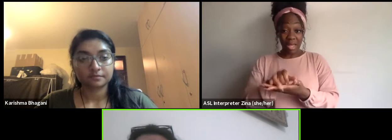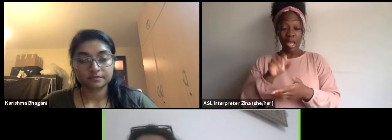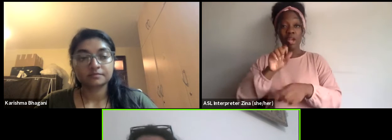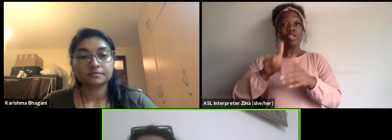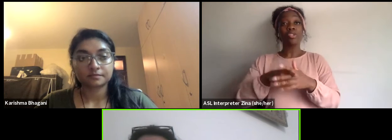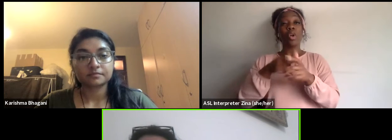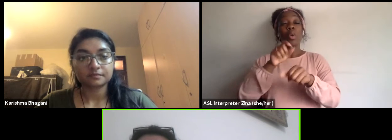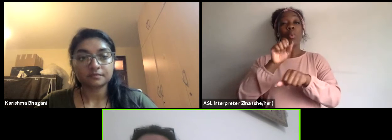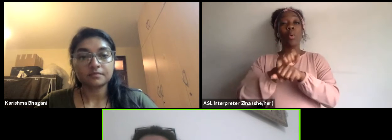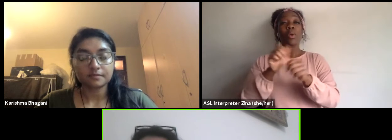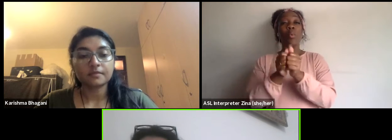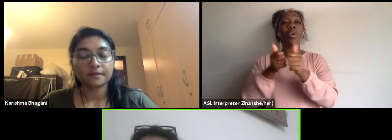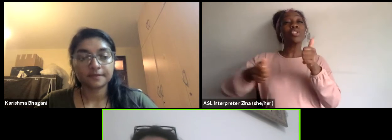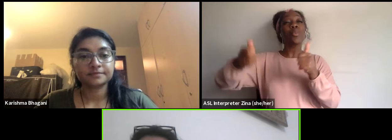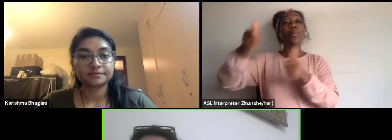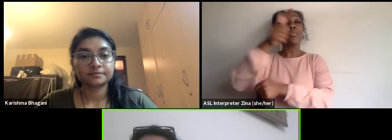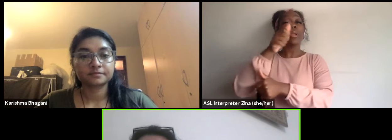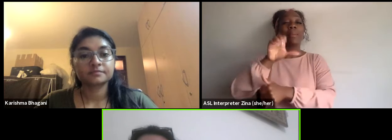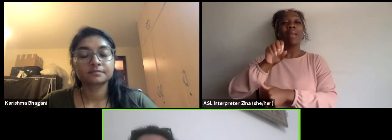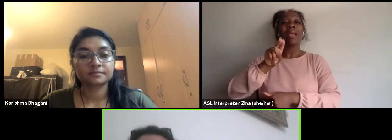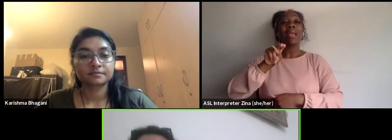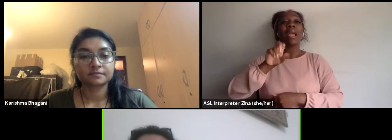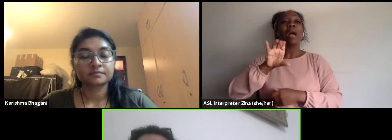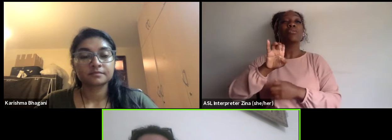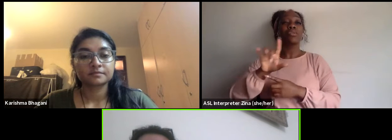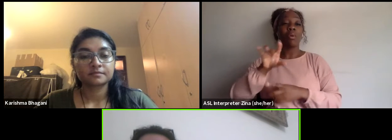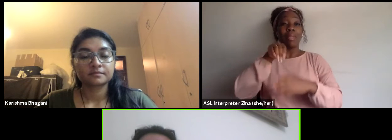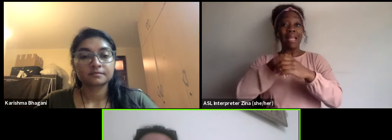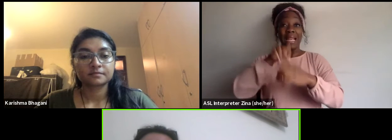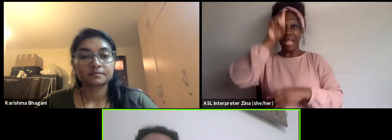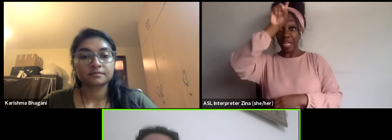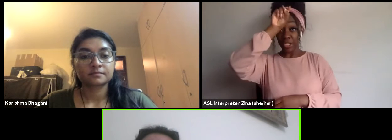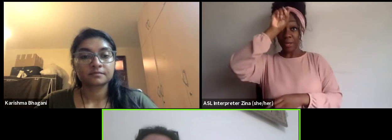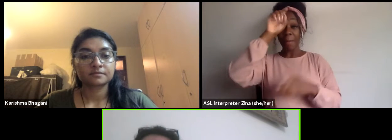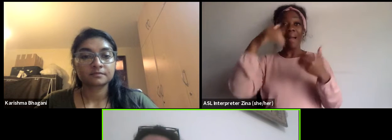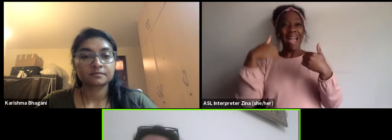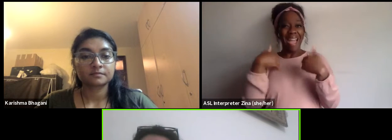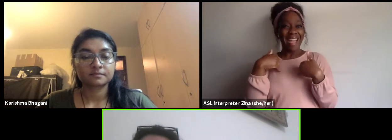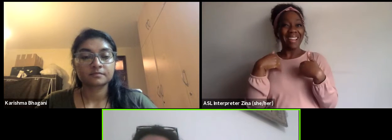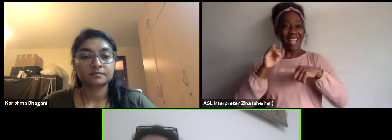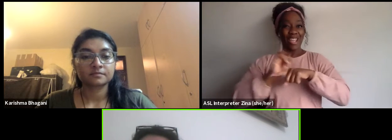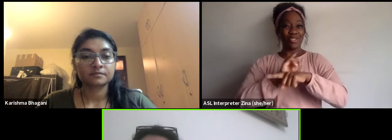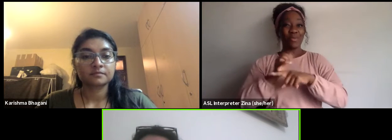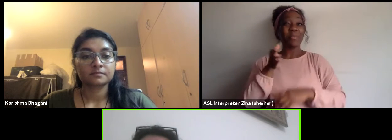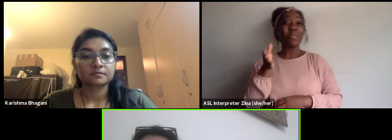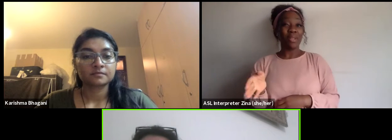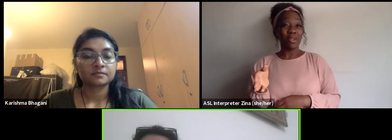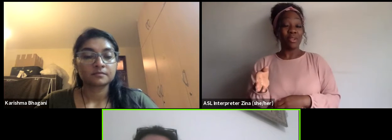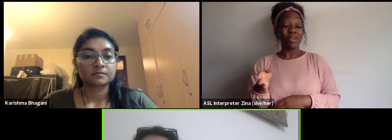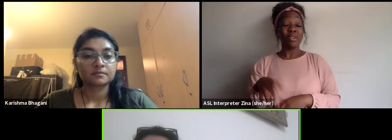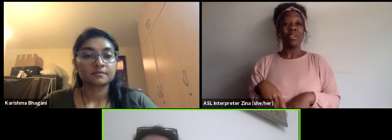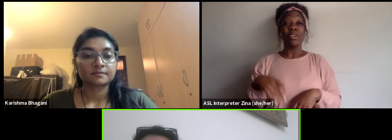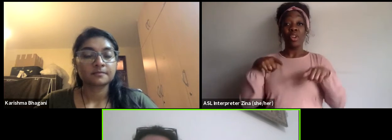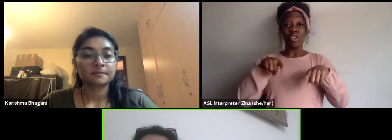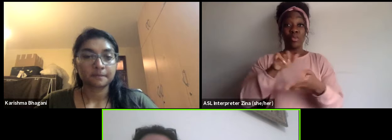following an internship there. And where I come from Tunisia in my time under dictatorship